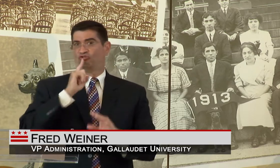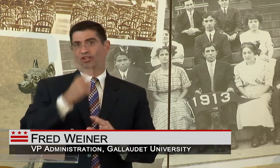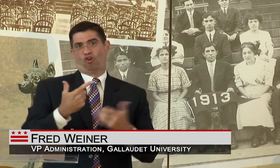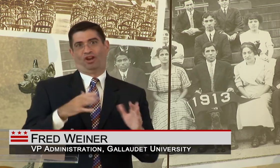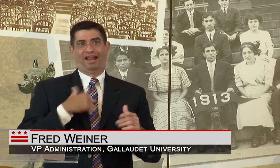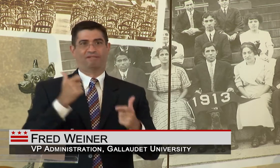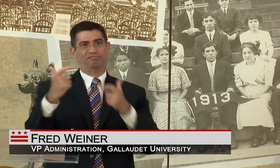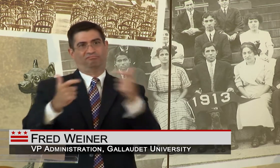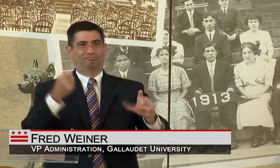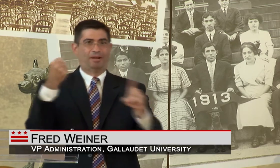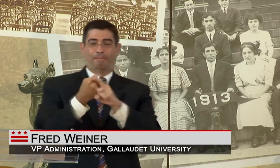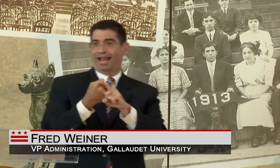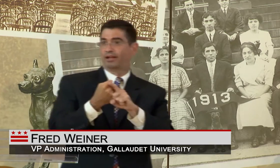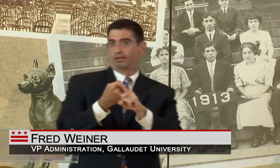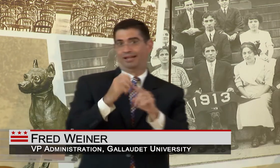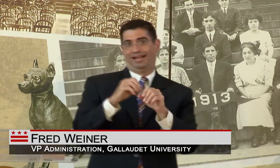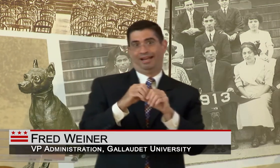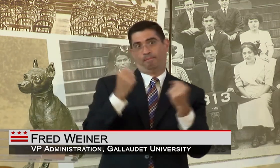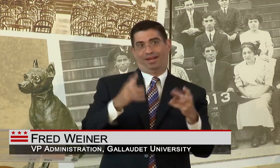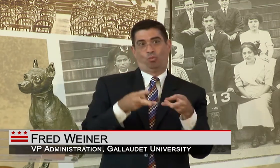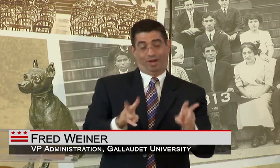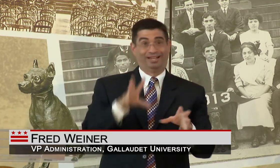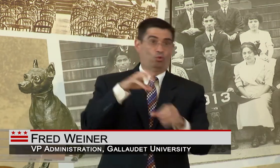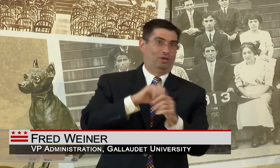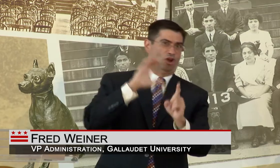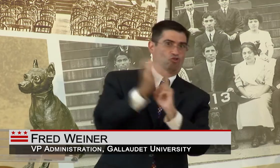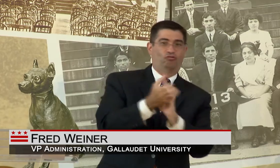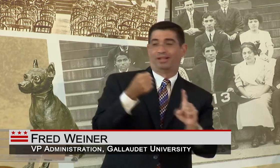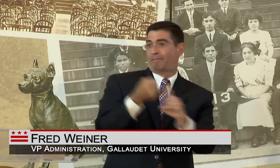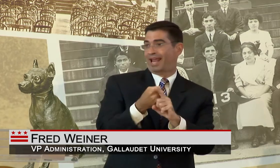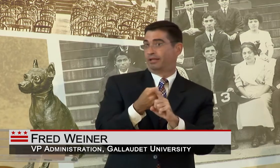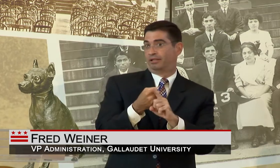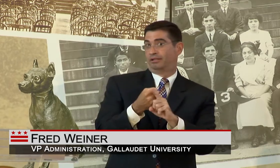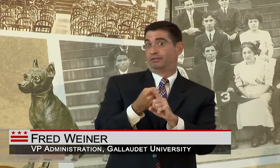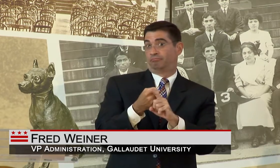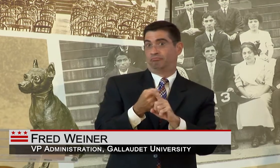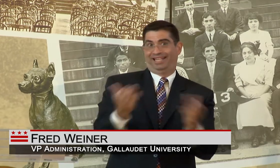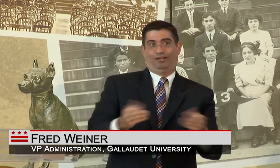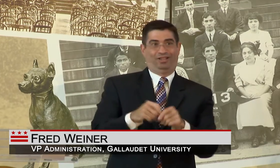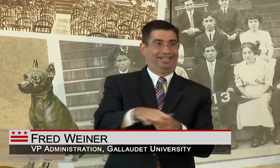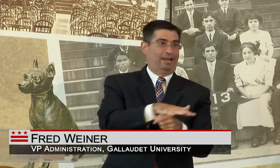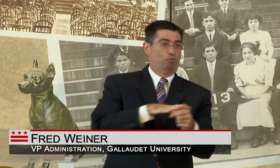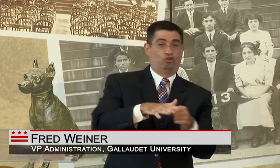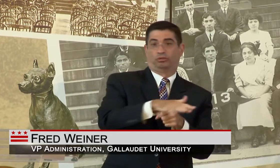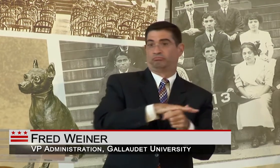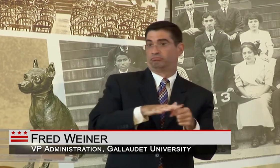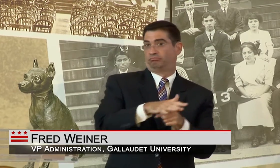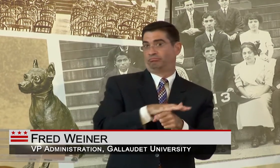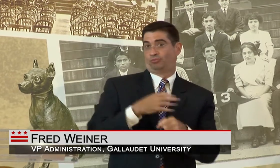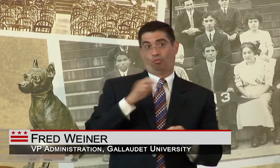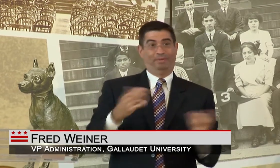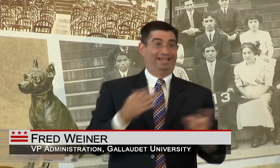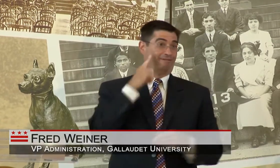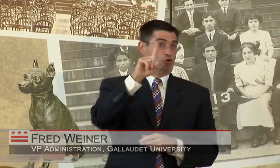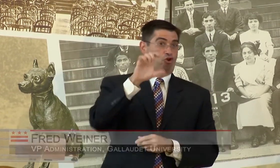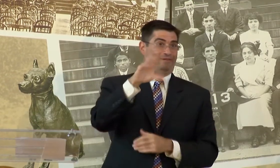OUR CAMPUS COMMUNITY ALREADY HAS -- HAVE A HUGE IMPACT, A CULTURE IMPACT IN THIS NEIGHBORHOOD AS WELL.